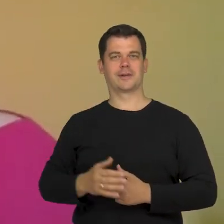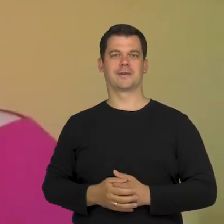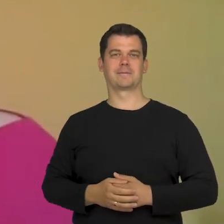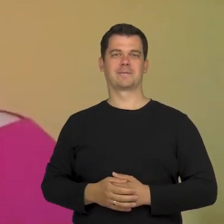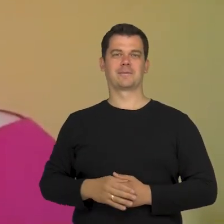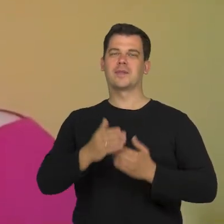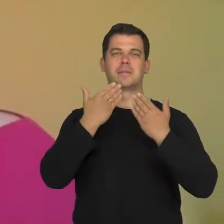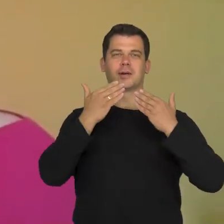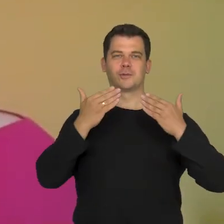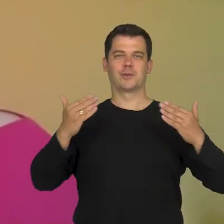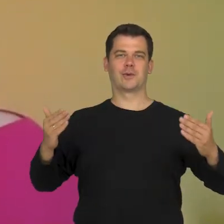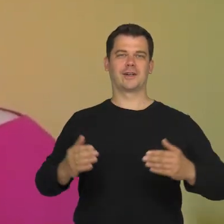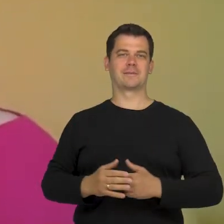Thank you very much.